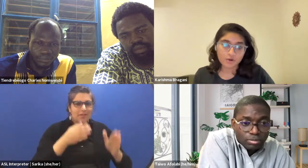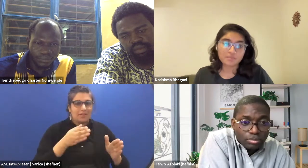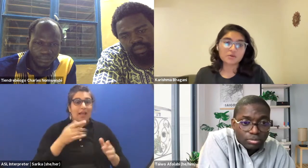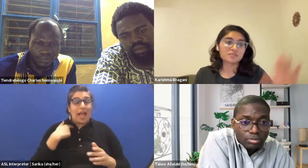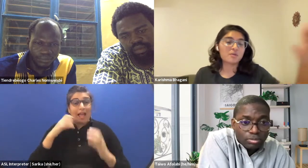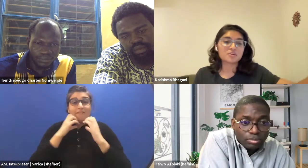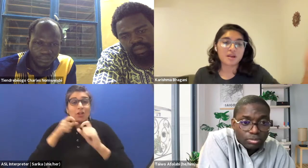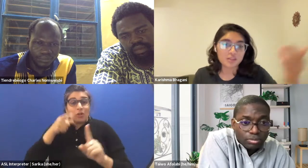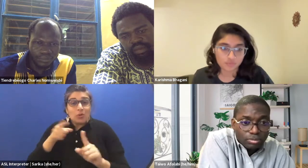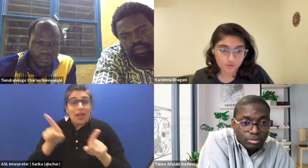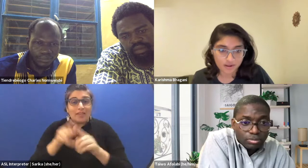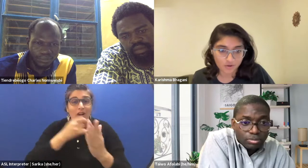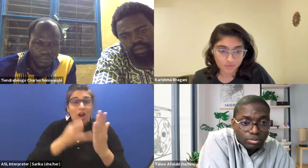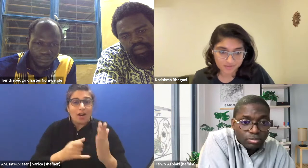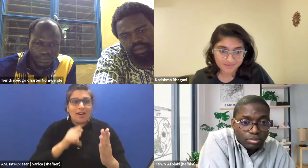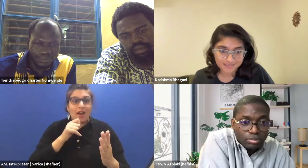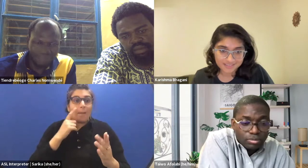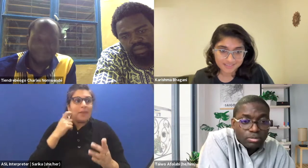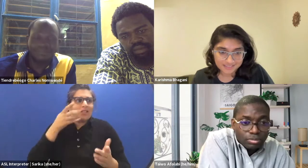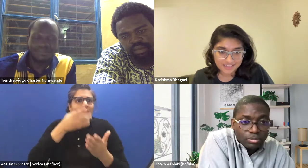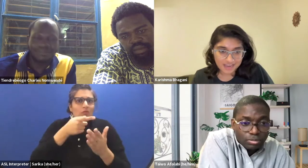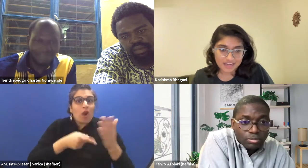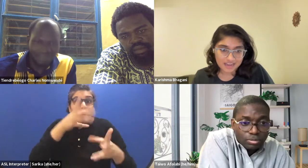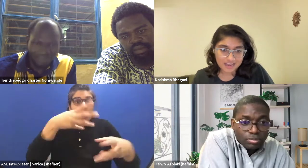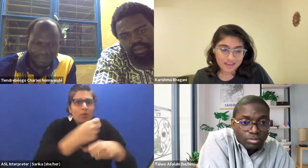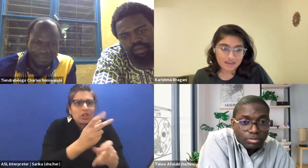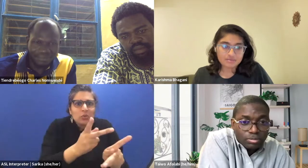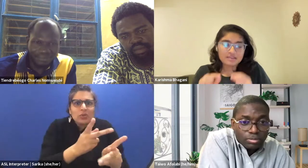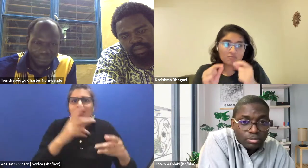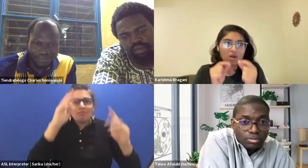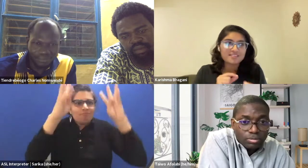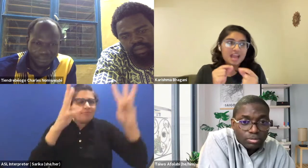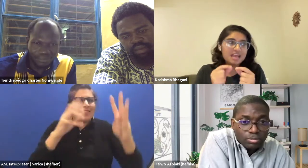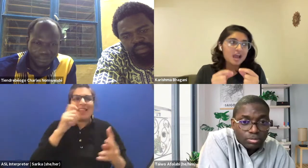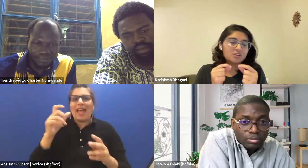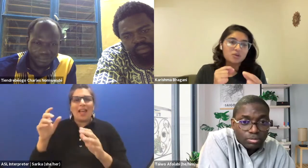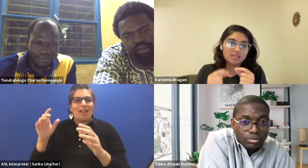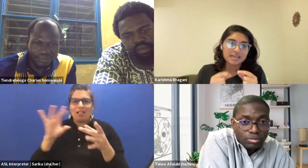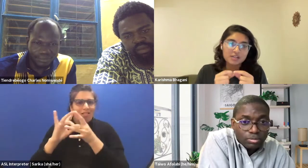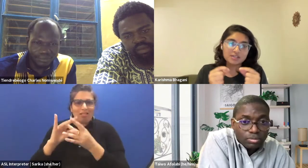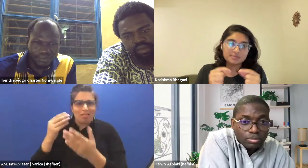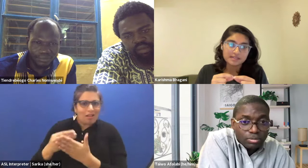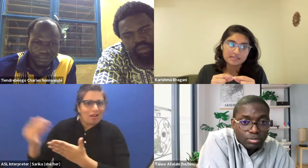not because of how much money you will bring along with you. And once that heart to heart connection is built,